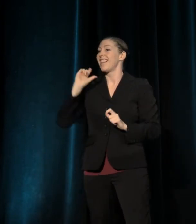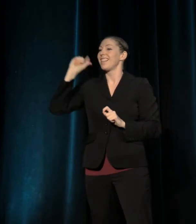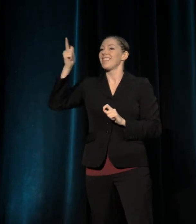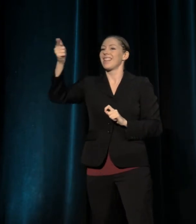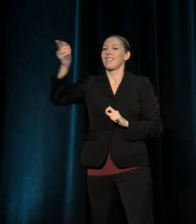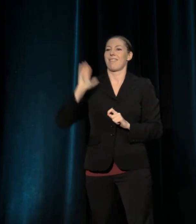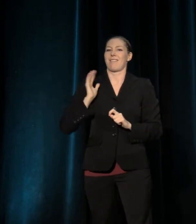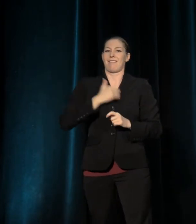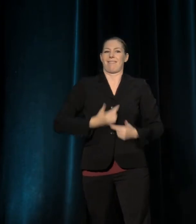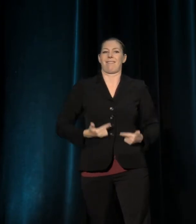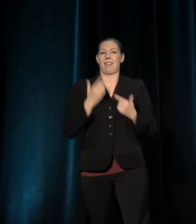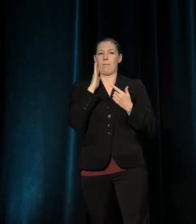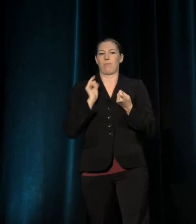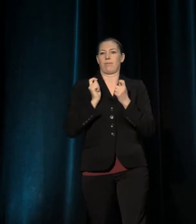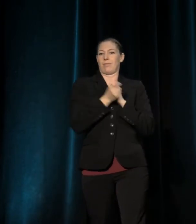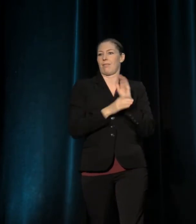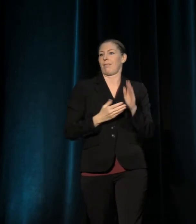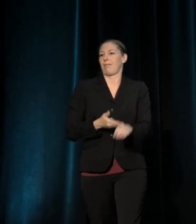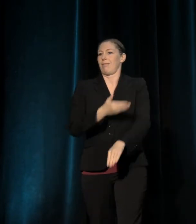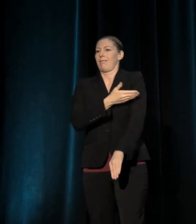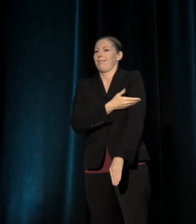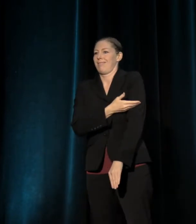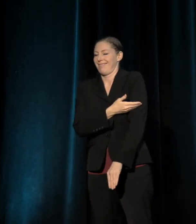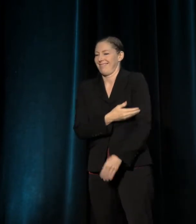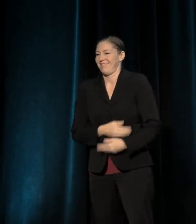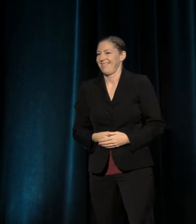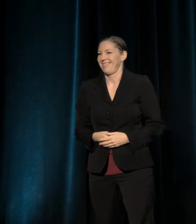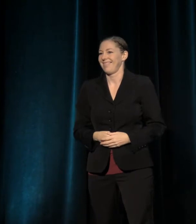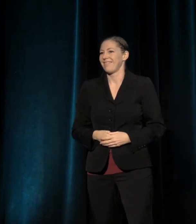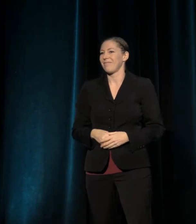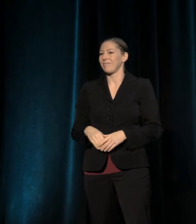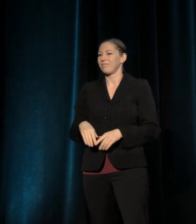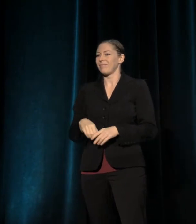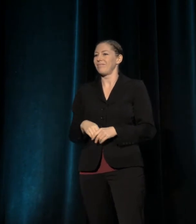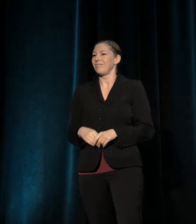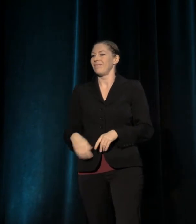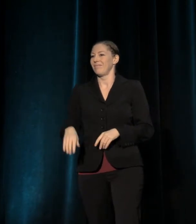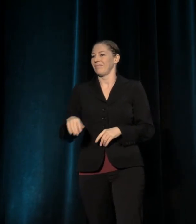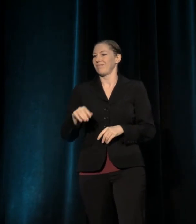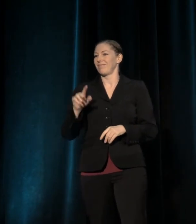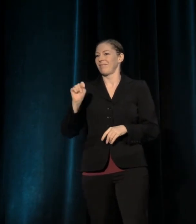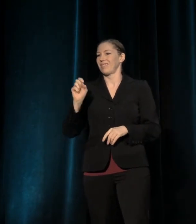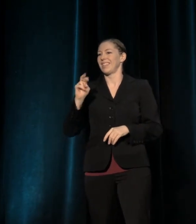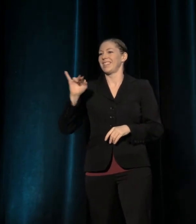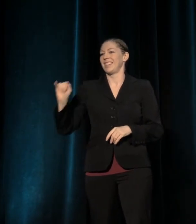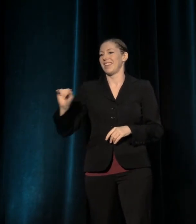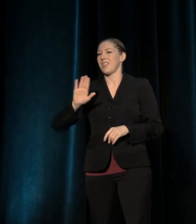Tony Taccone shared a few words with me -- Susie's partner in crime and artistic director of Berkeley Rep for over 20 years --